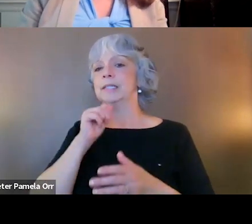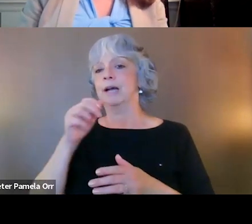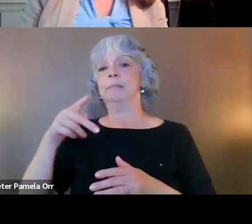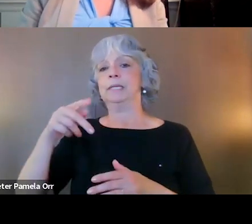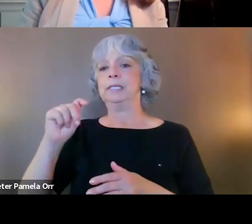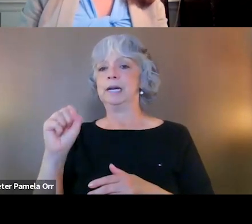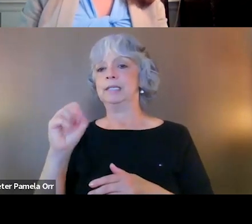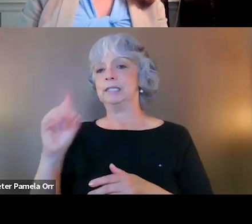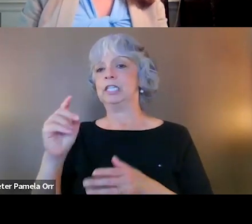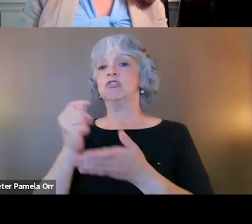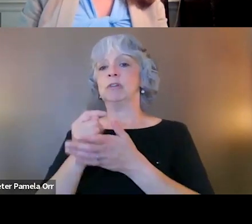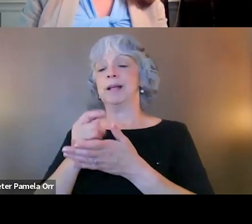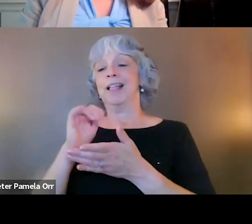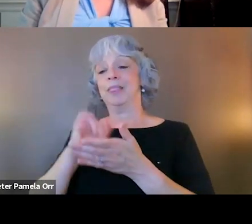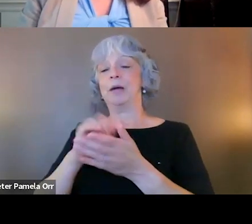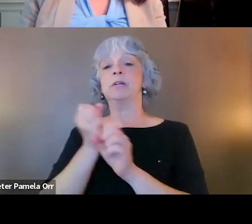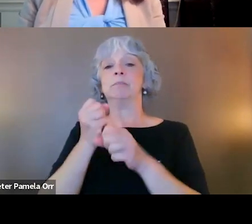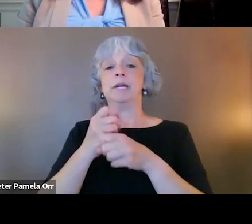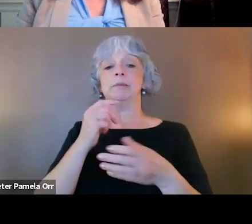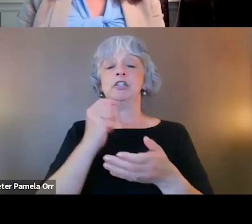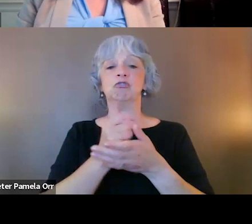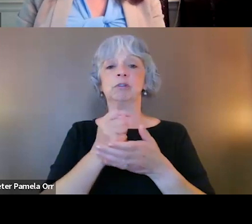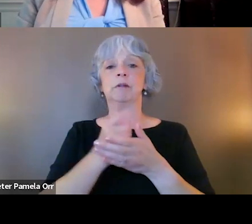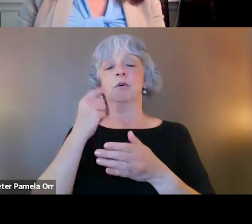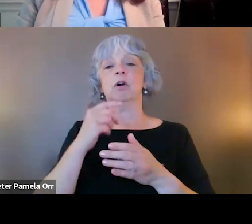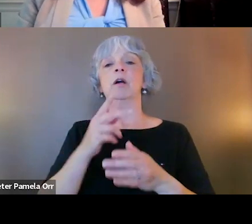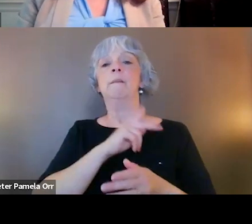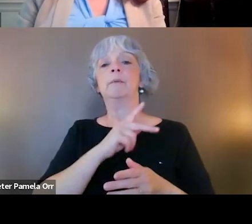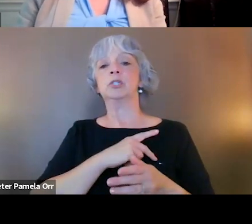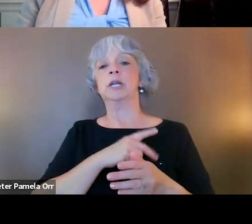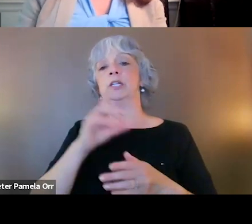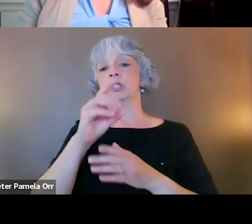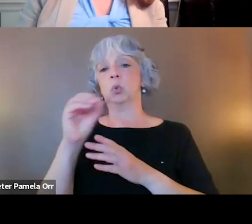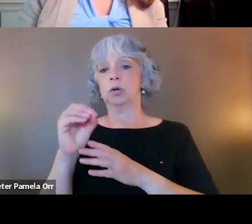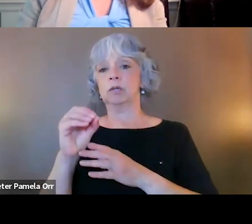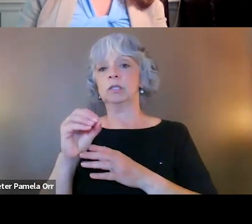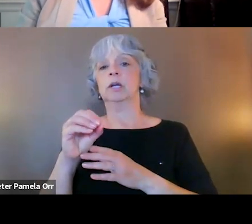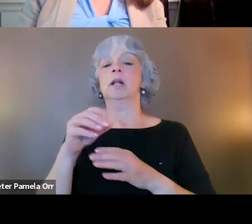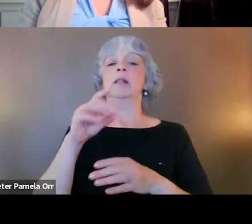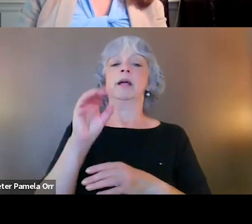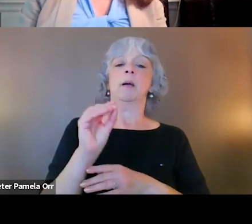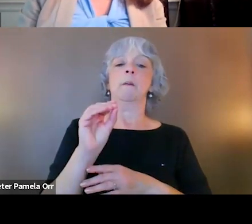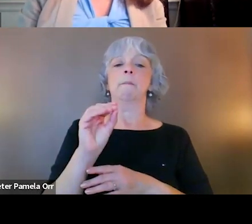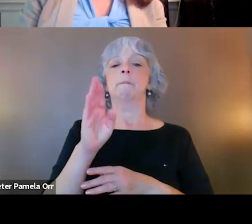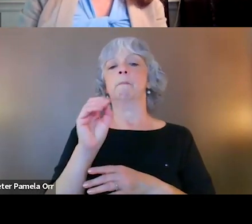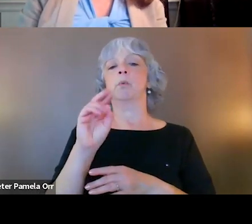It was created to be a treatment for personality disorders like borderline personality disorder. But it's also very effective